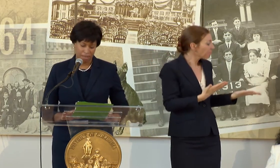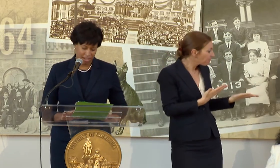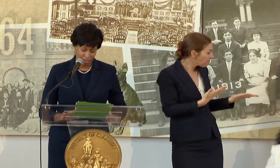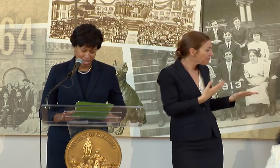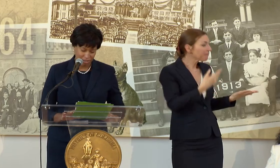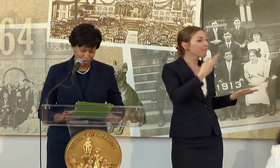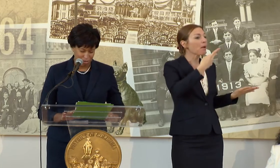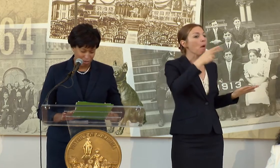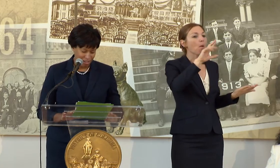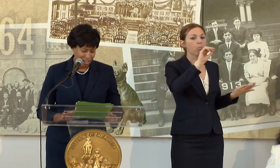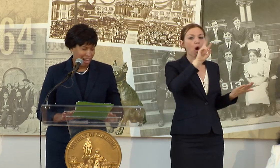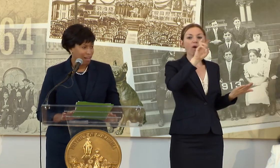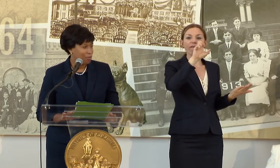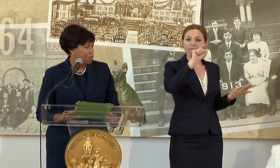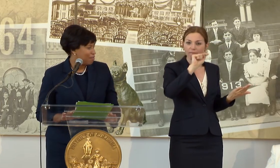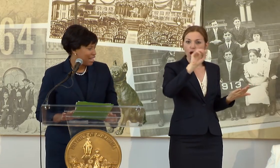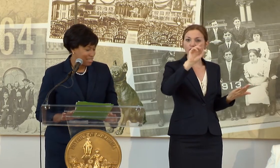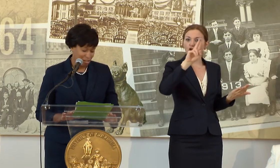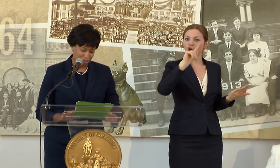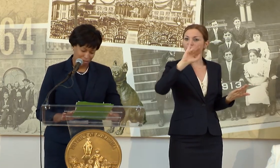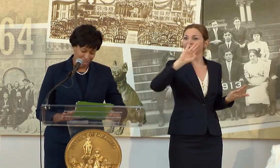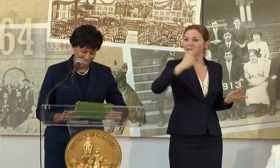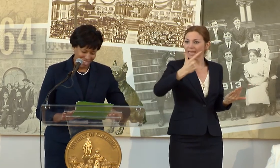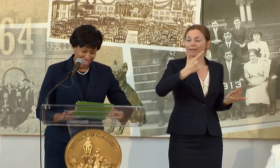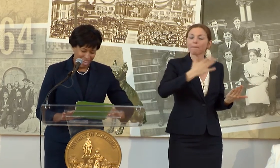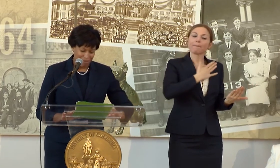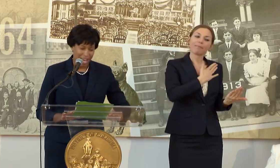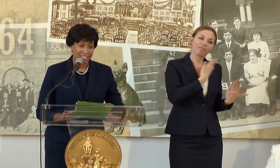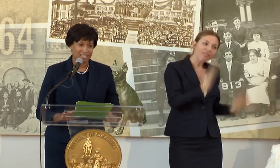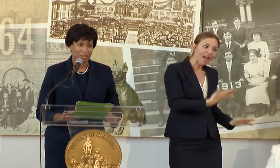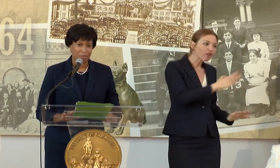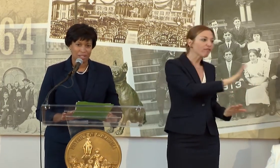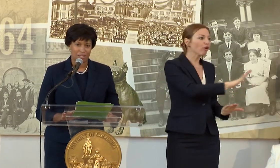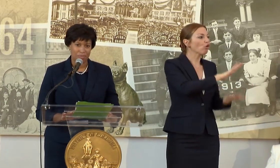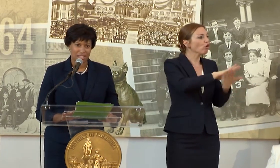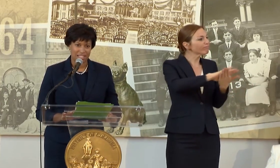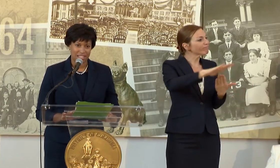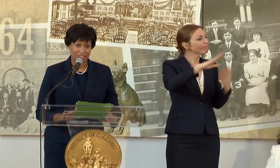MY GRATITUDE WITH MY DEAR FRIEND ALAN HURWITZ, THE PRESIDENT OF